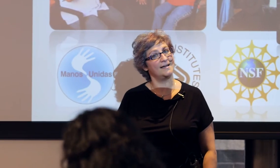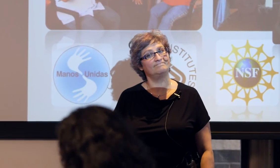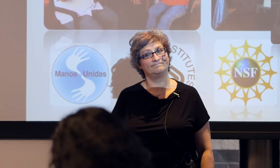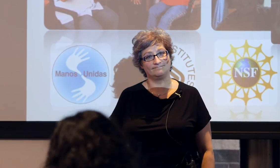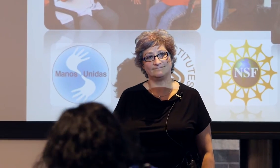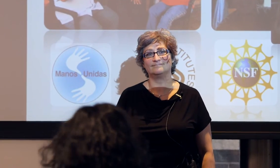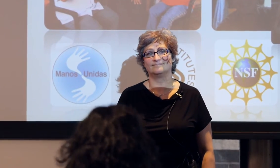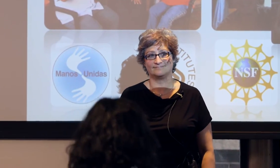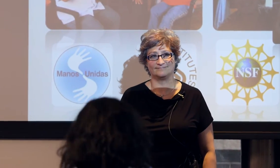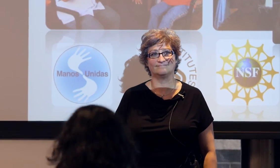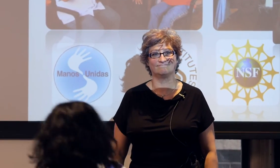Yeah.